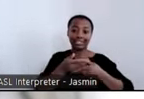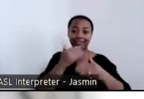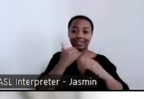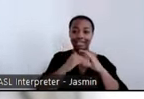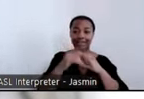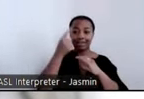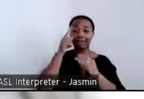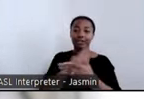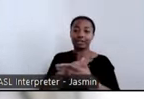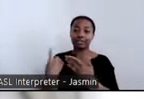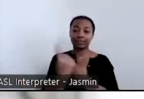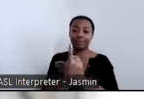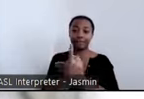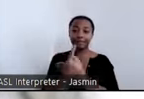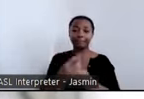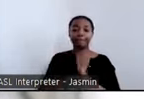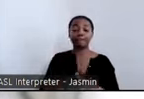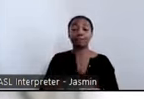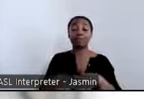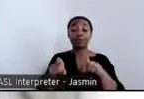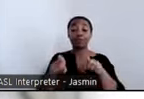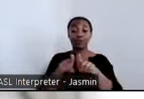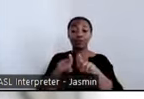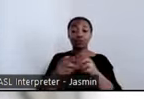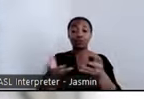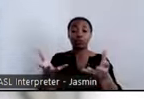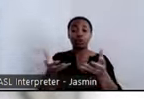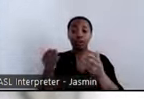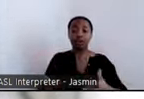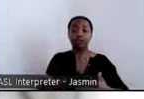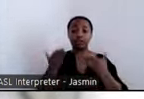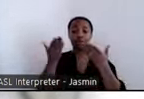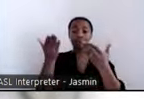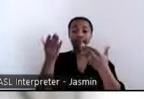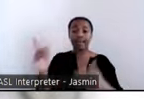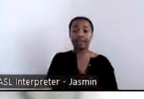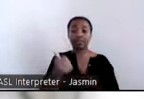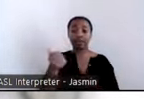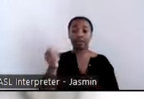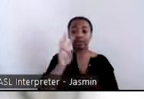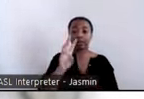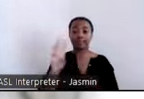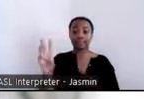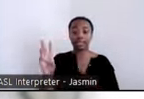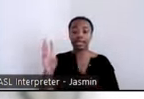We also recommend some other websites that may be useful in your efforts to